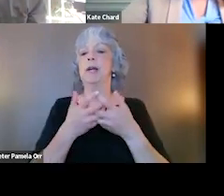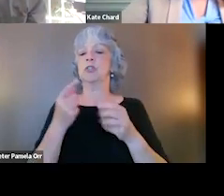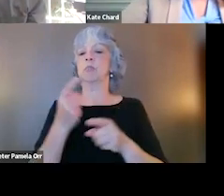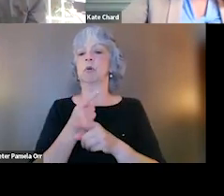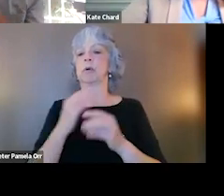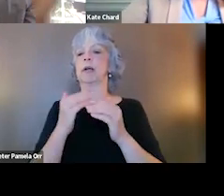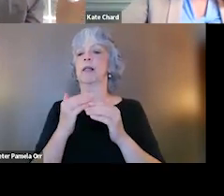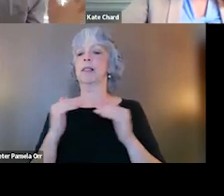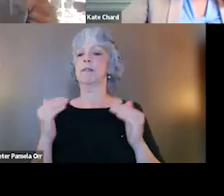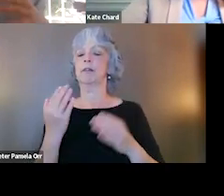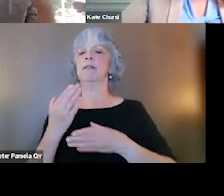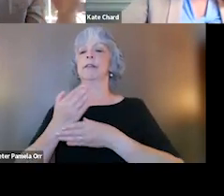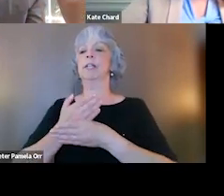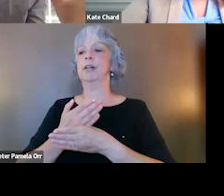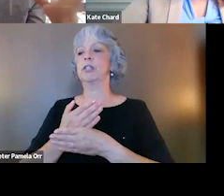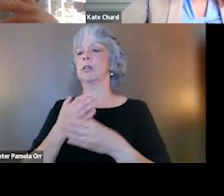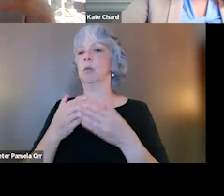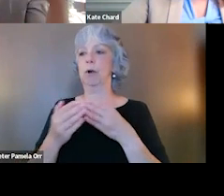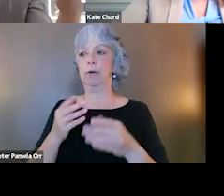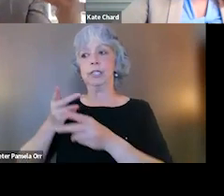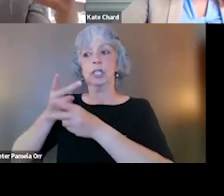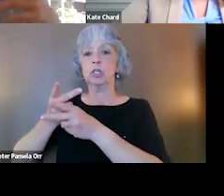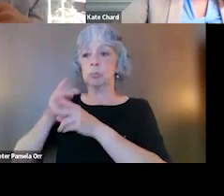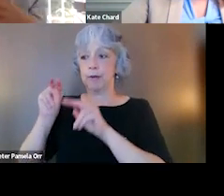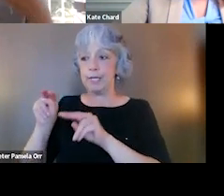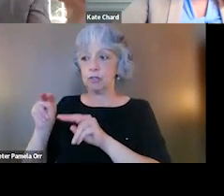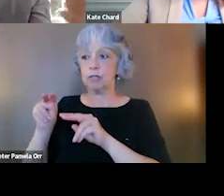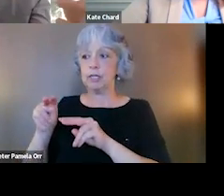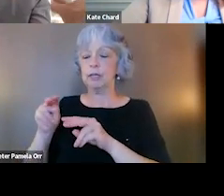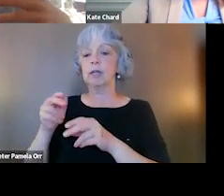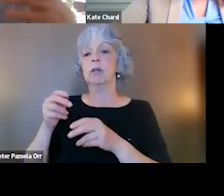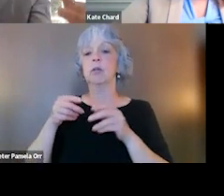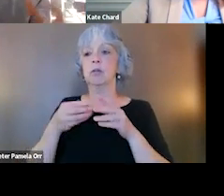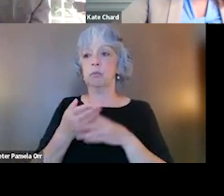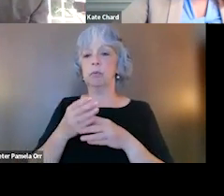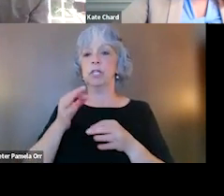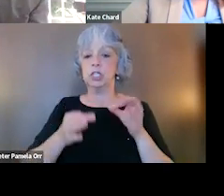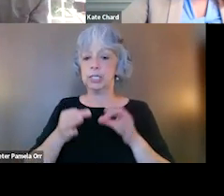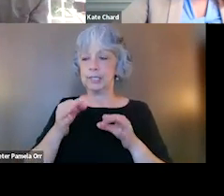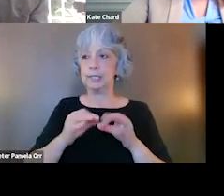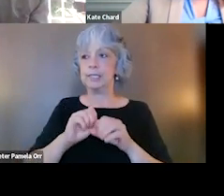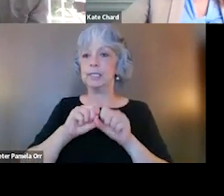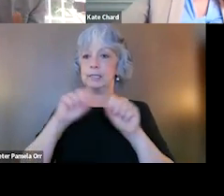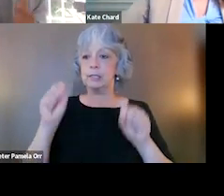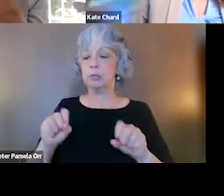and whether that intervention is supervisory in terms of justice, sort of justice system oversight of an individual on probation